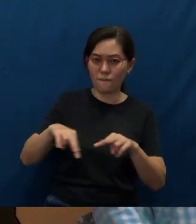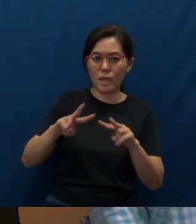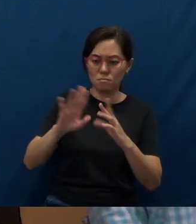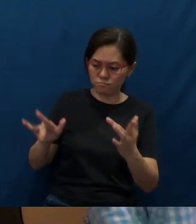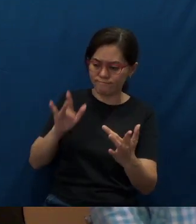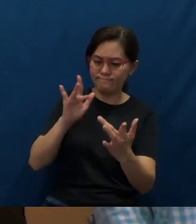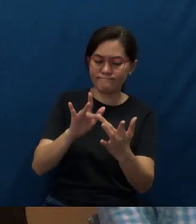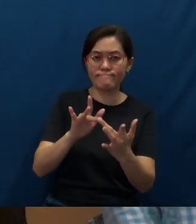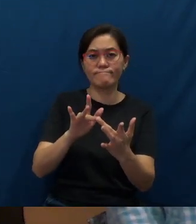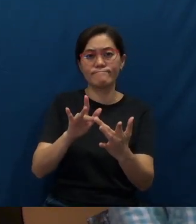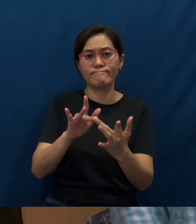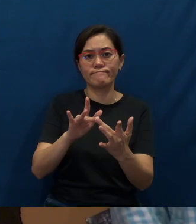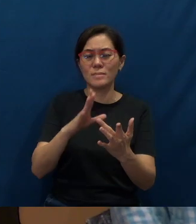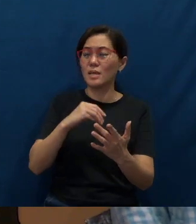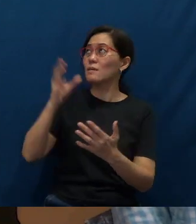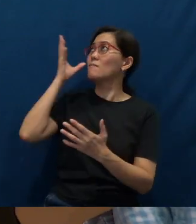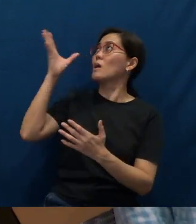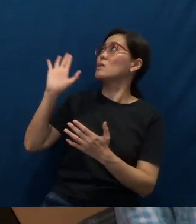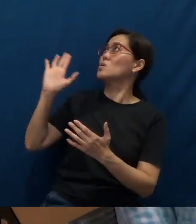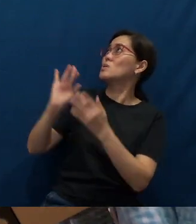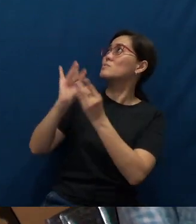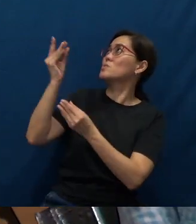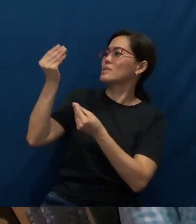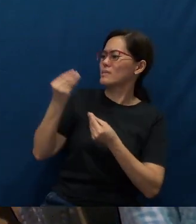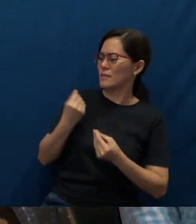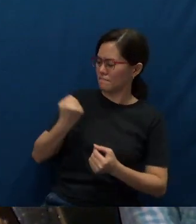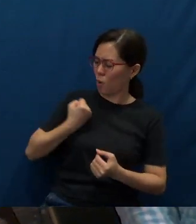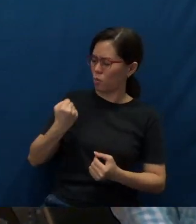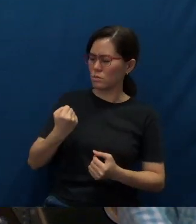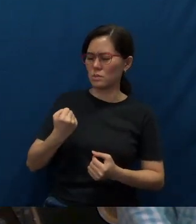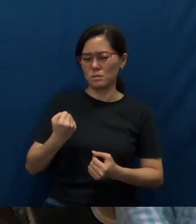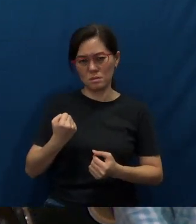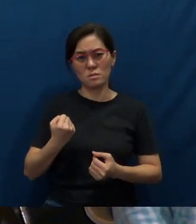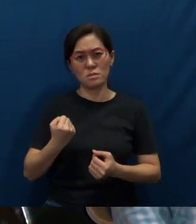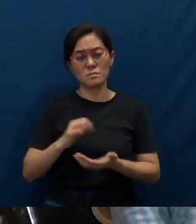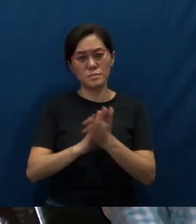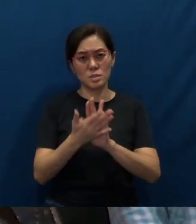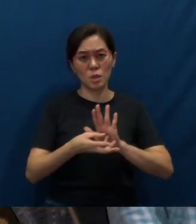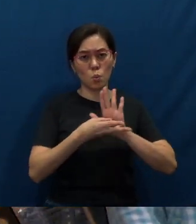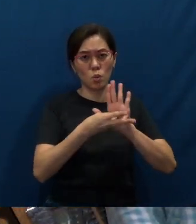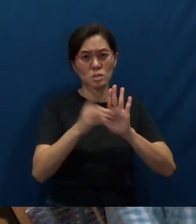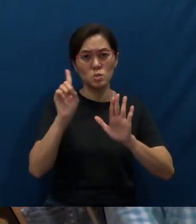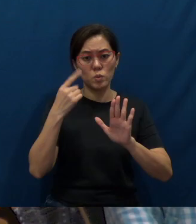And Father, may your Spirit give us the boldness to be witnesses wherever we are, through